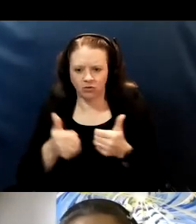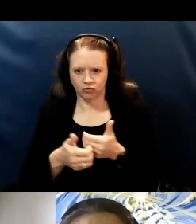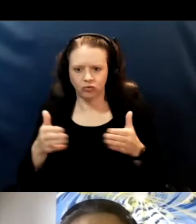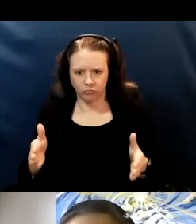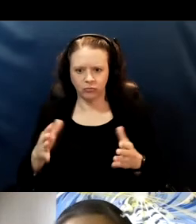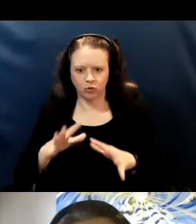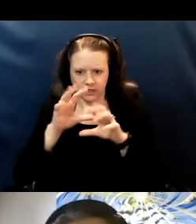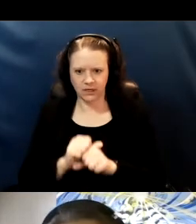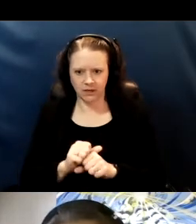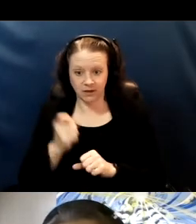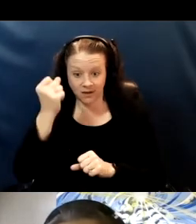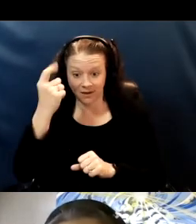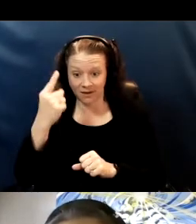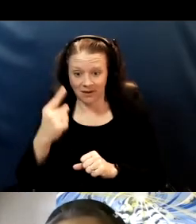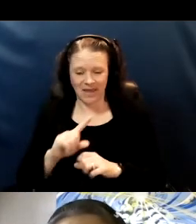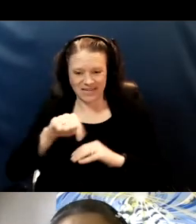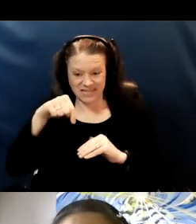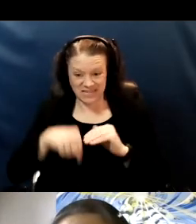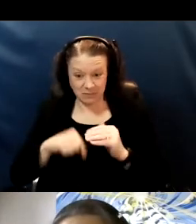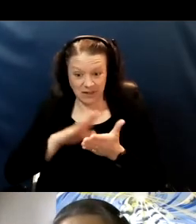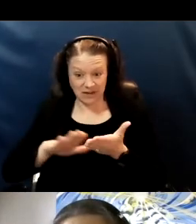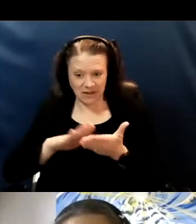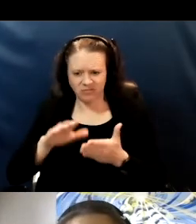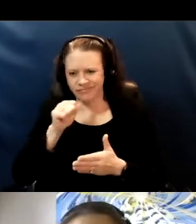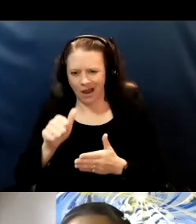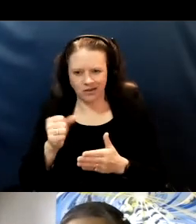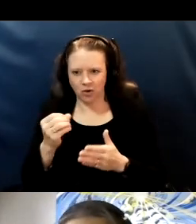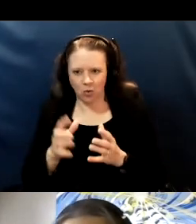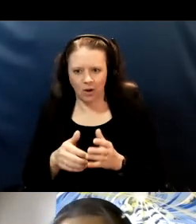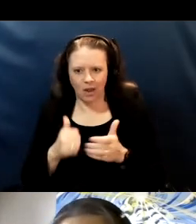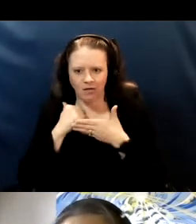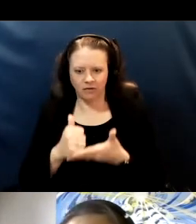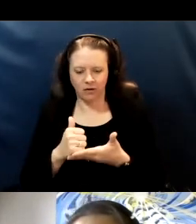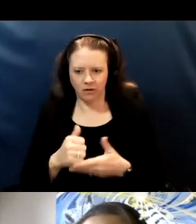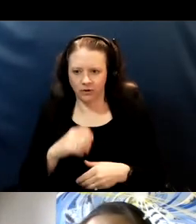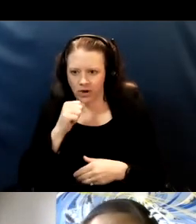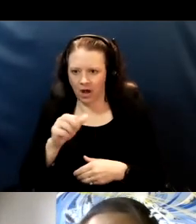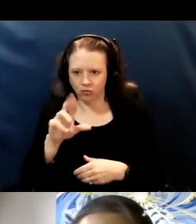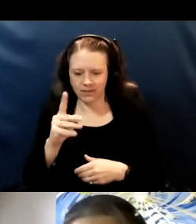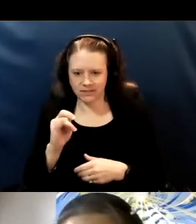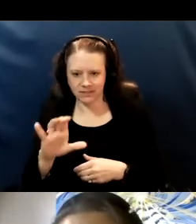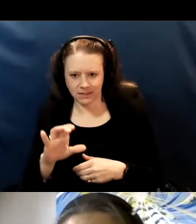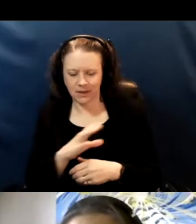because one they're not realistic. Two, they are difficult to implement often enough